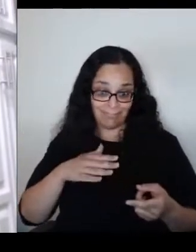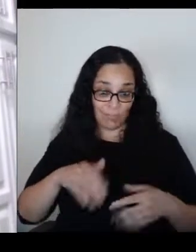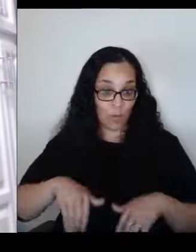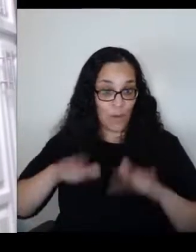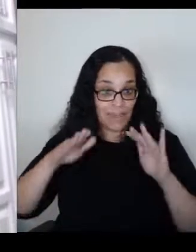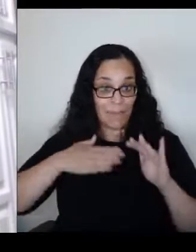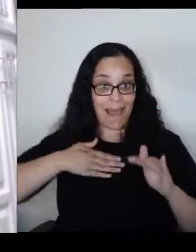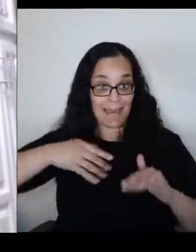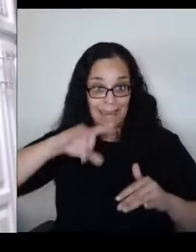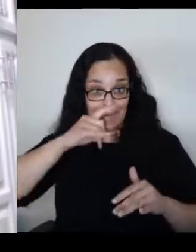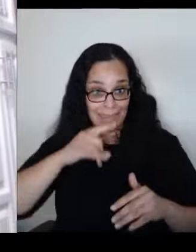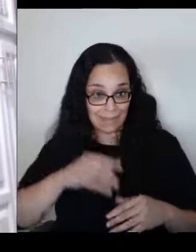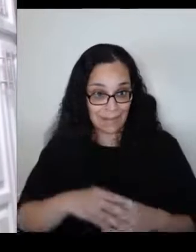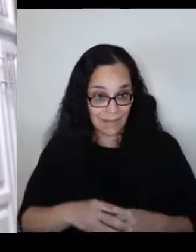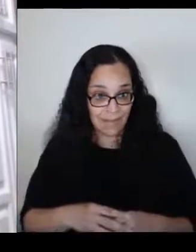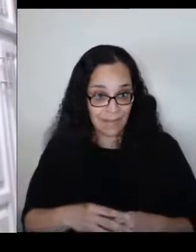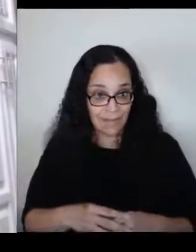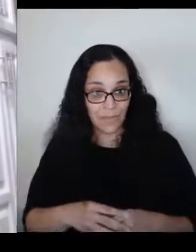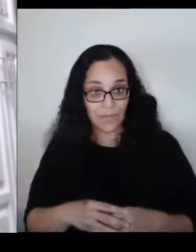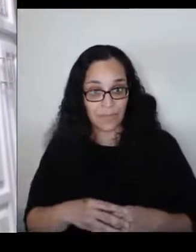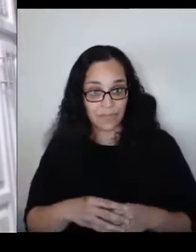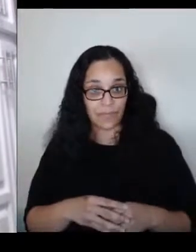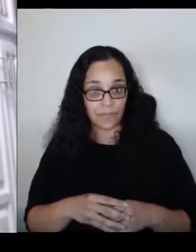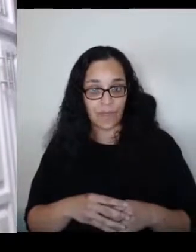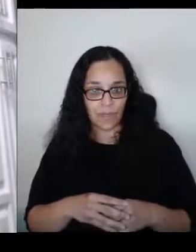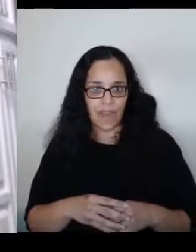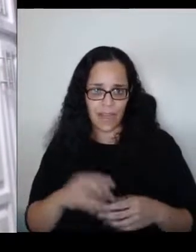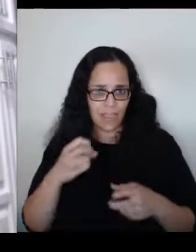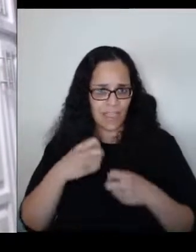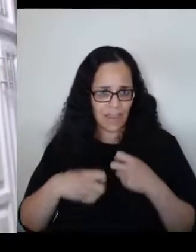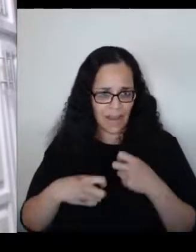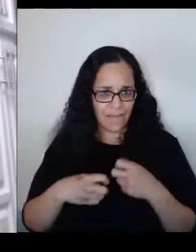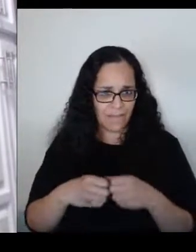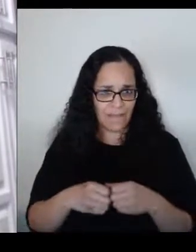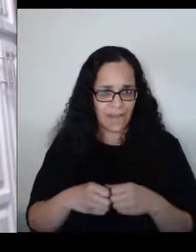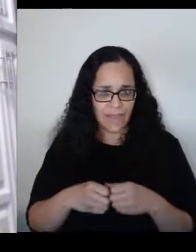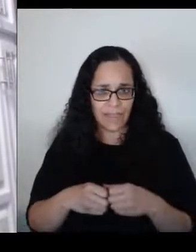It was very difficult and I was so upset